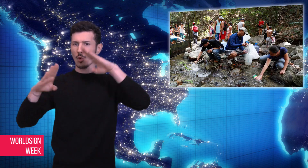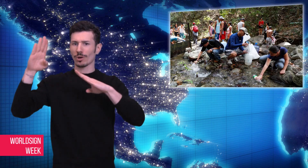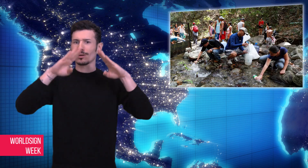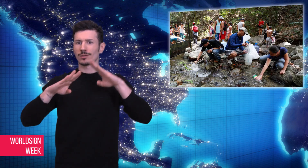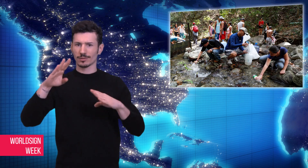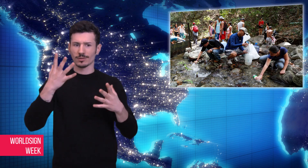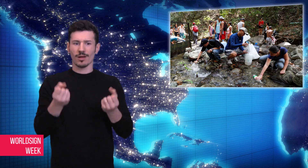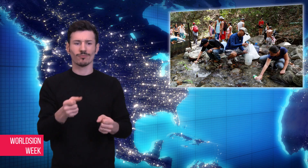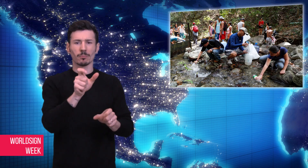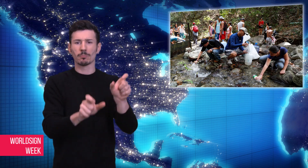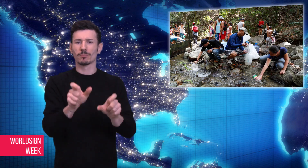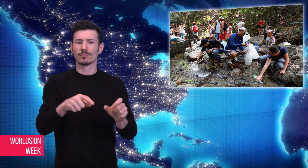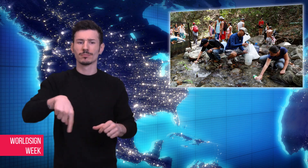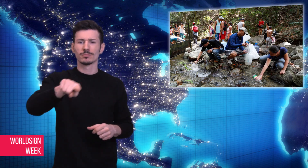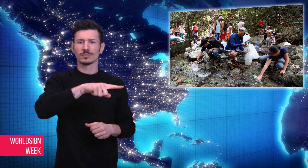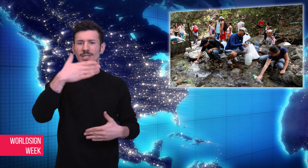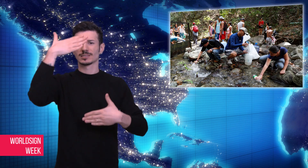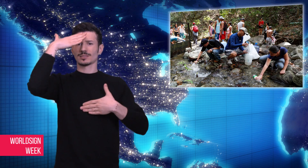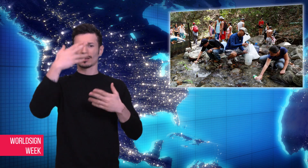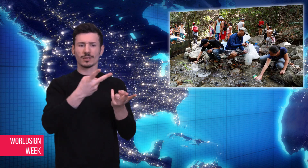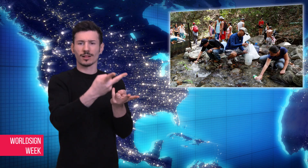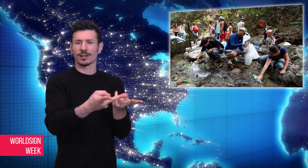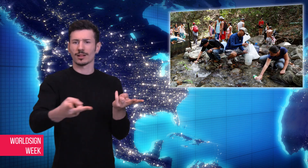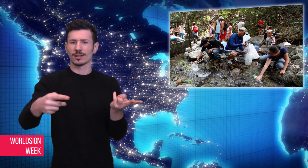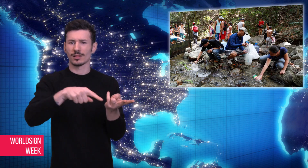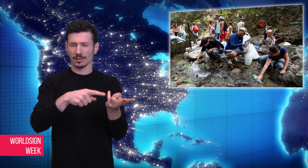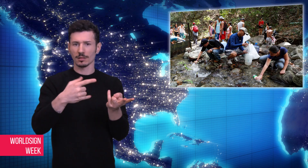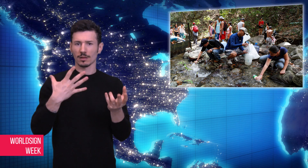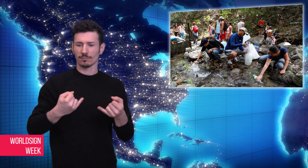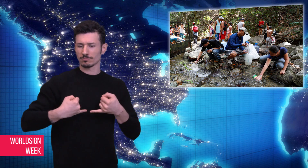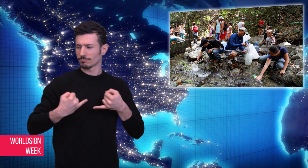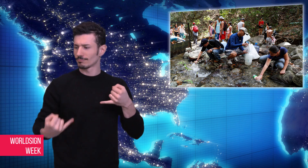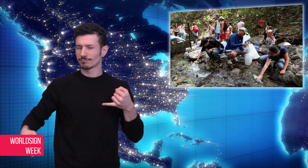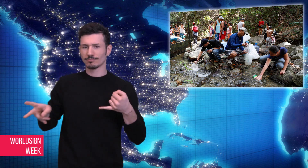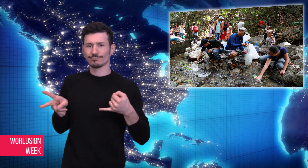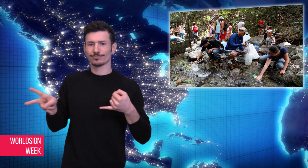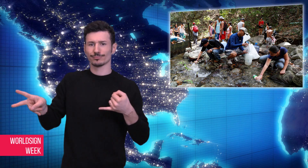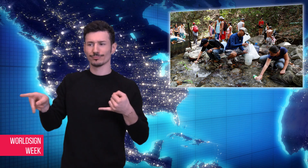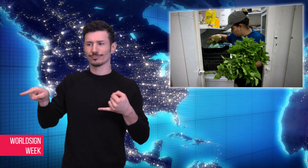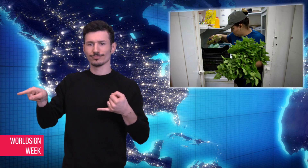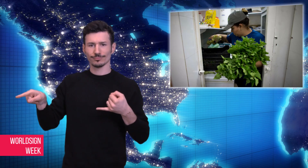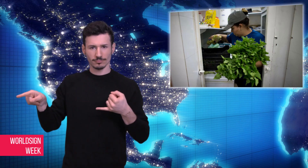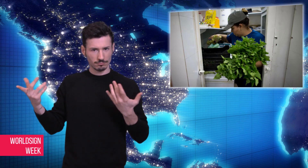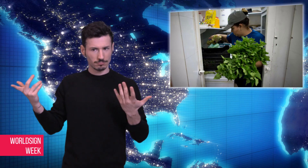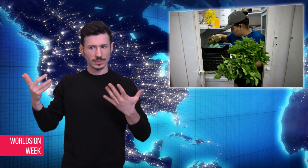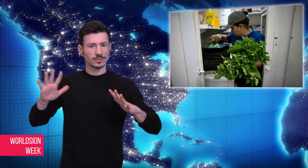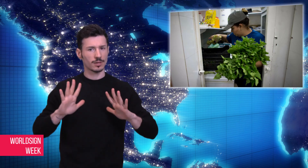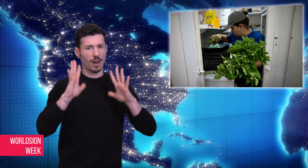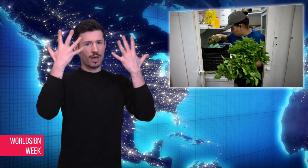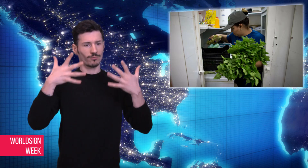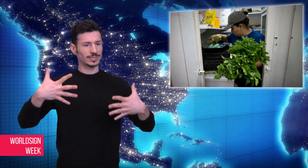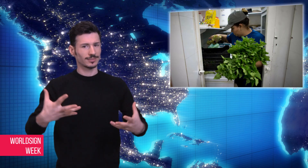about some of their patients who are very sick and depend on